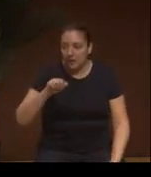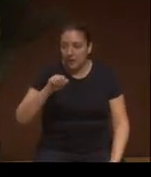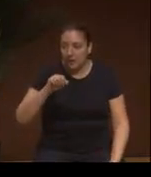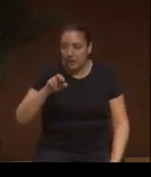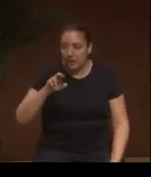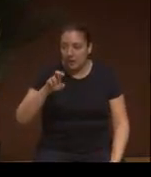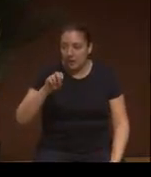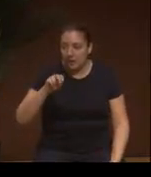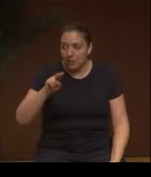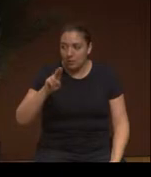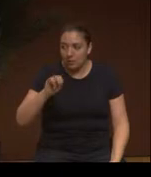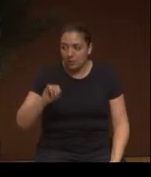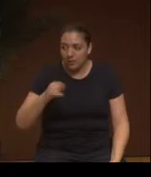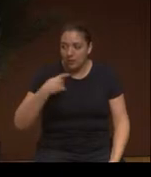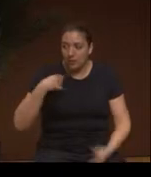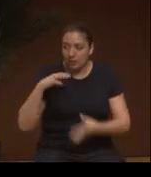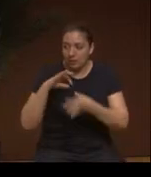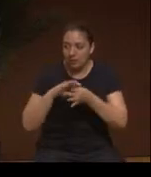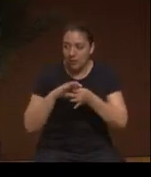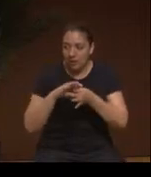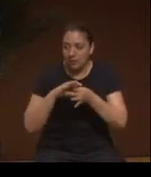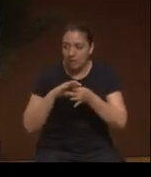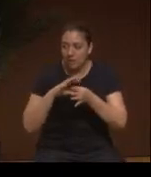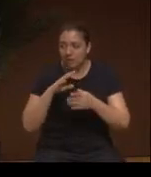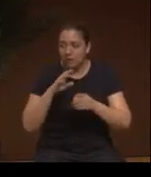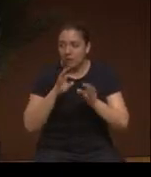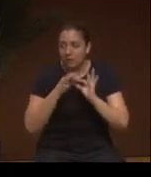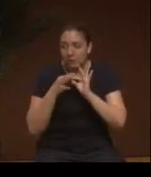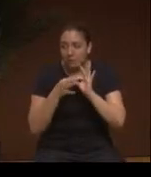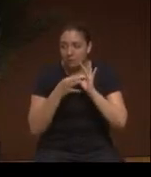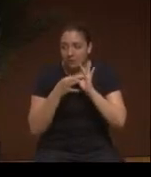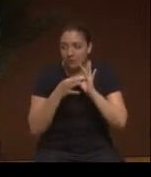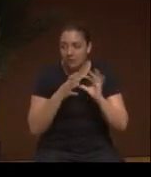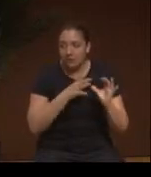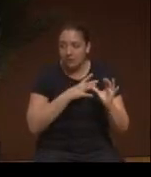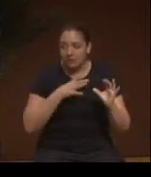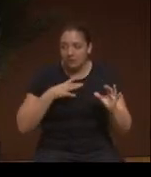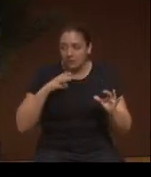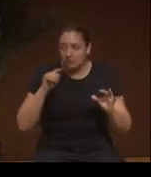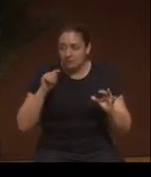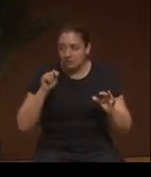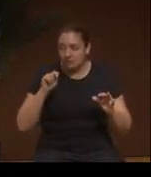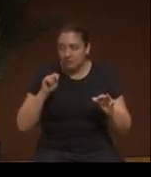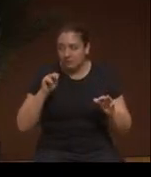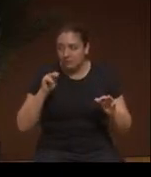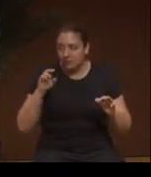is an affiliate member of the United Confederation of Taíno people.